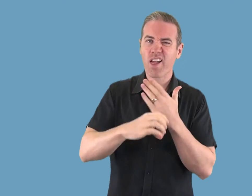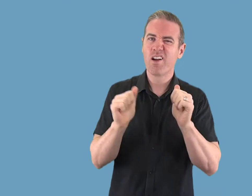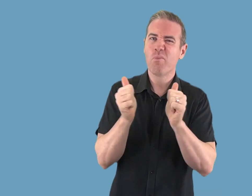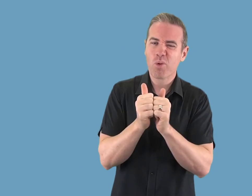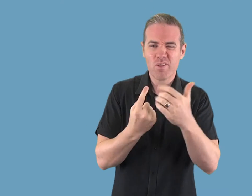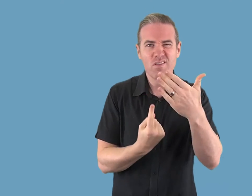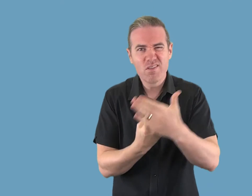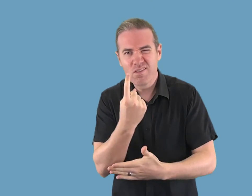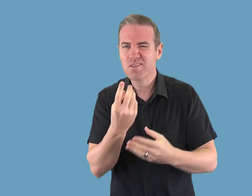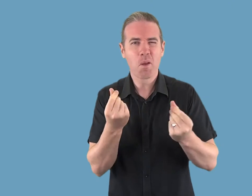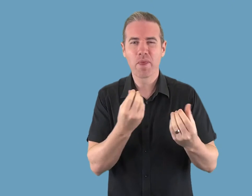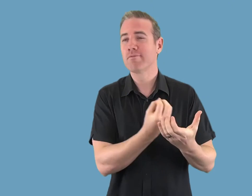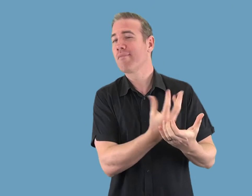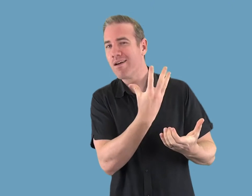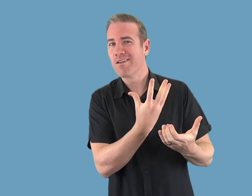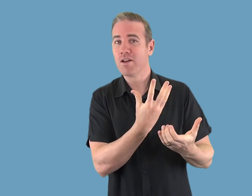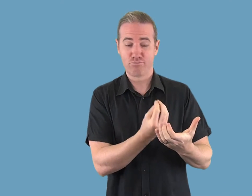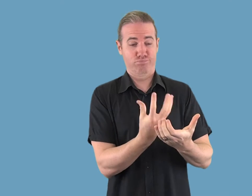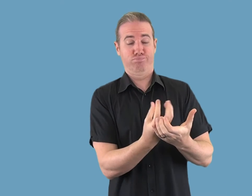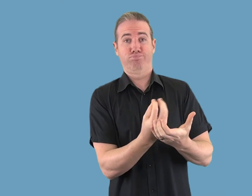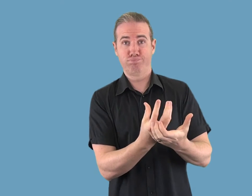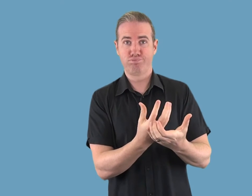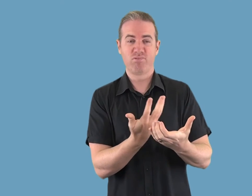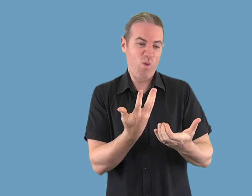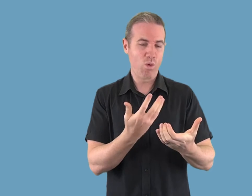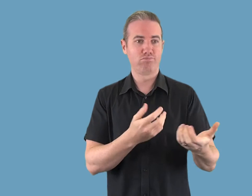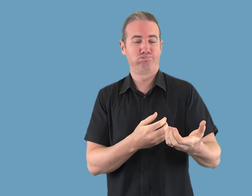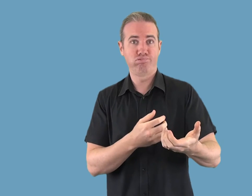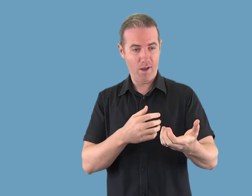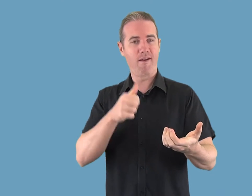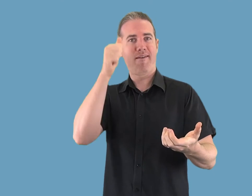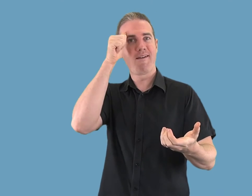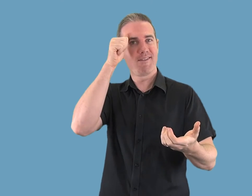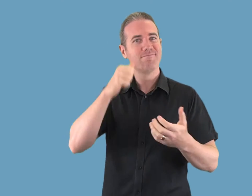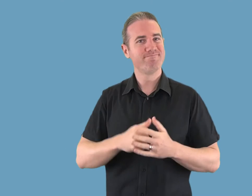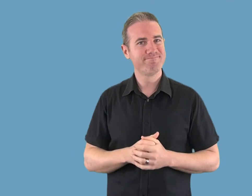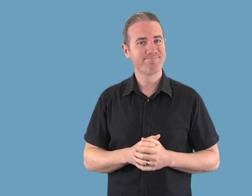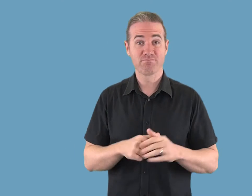and sent emails, and calendar events.